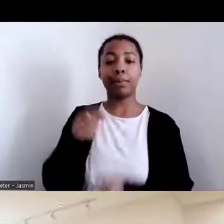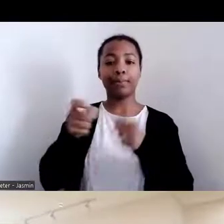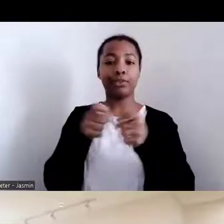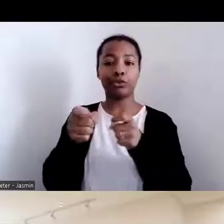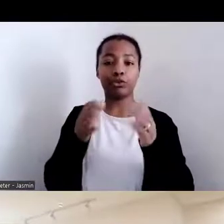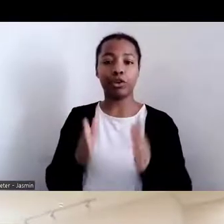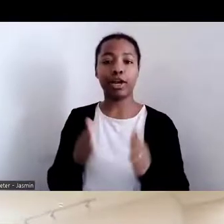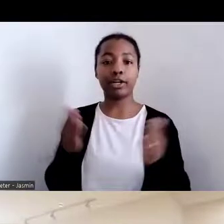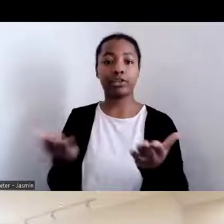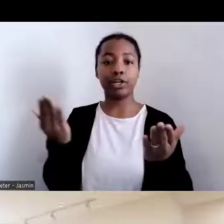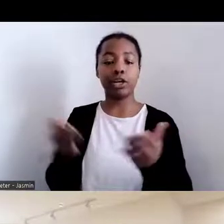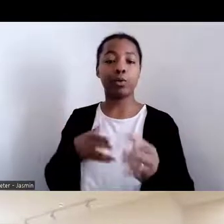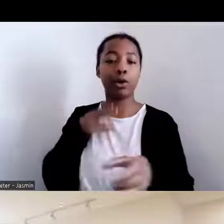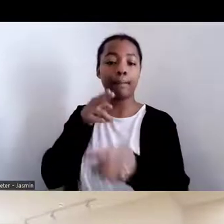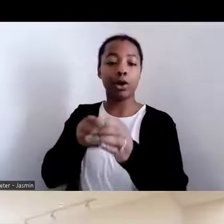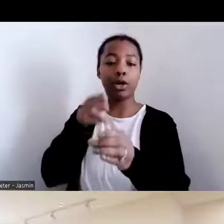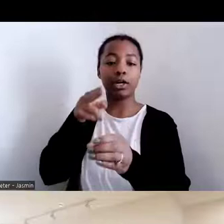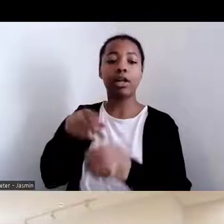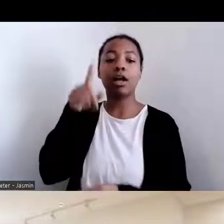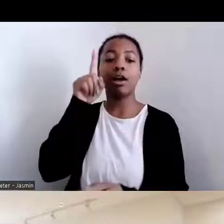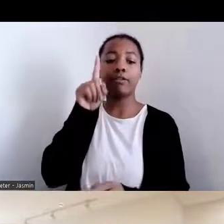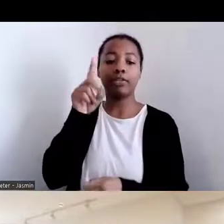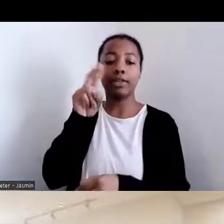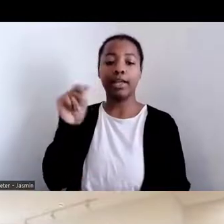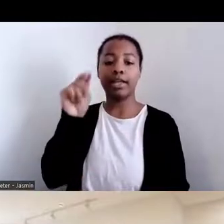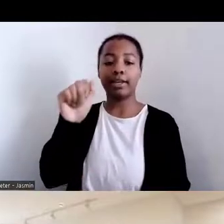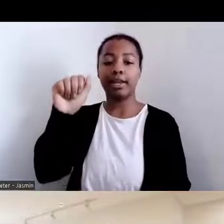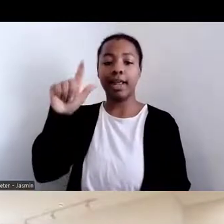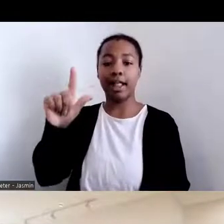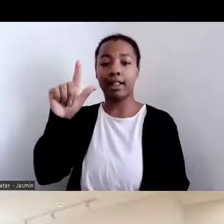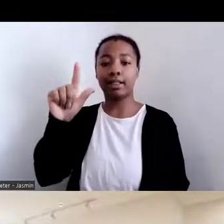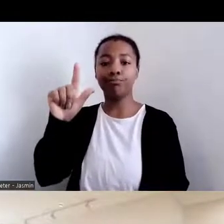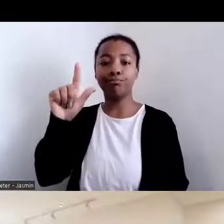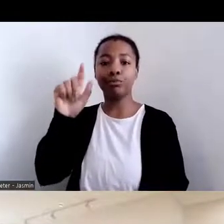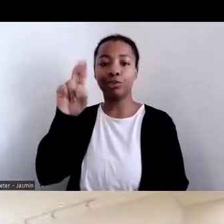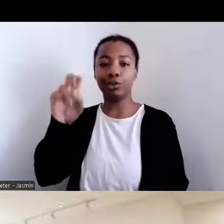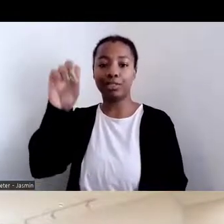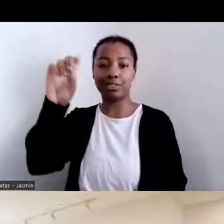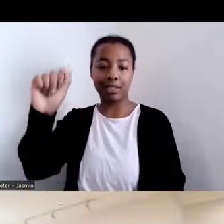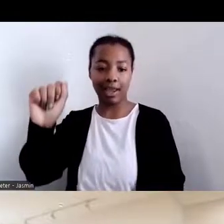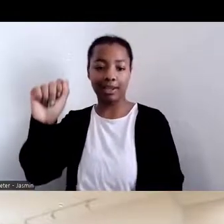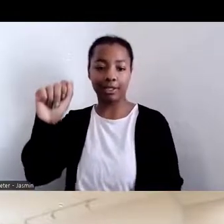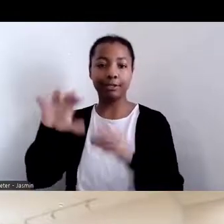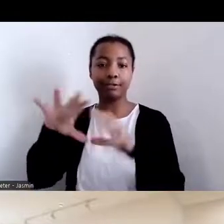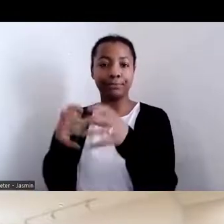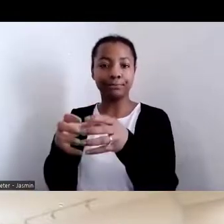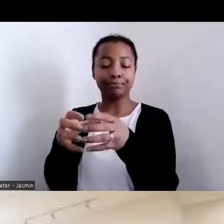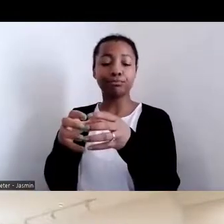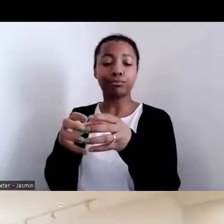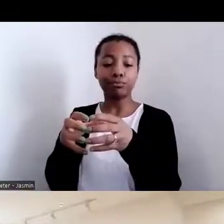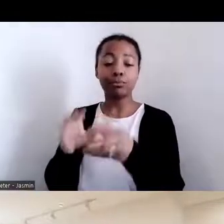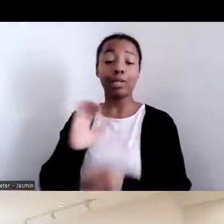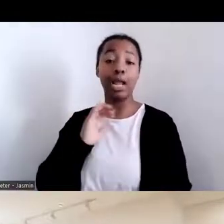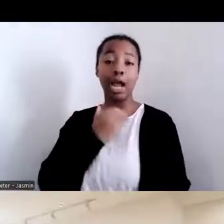in the Research, Education, and Economics mission area. The functions of the National Agricultural Library or NAL,